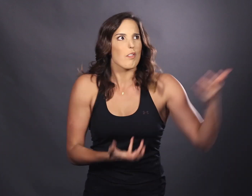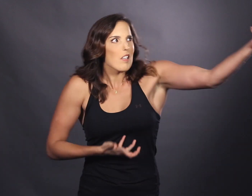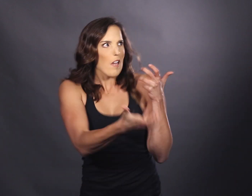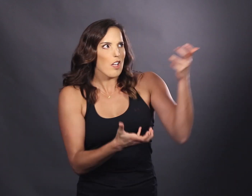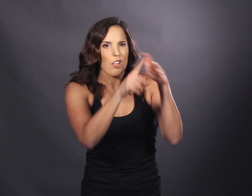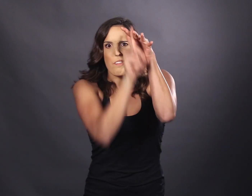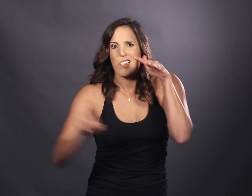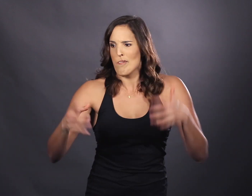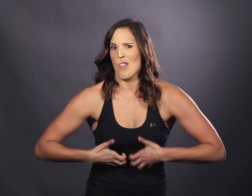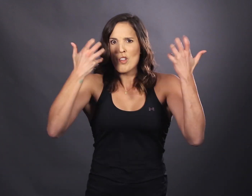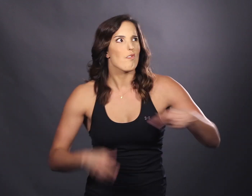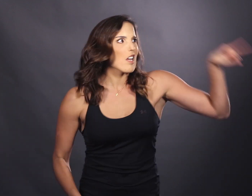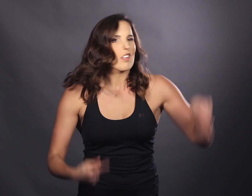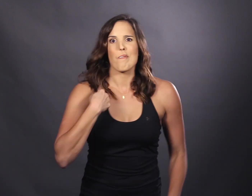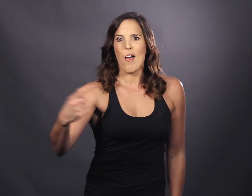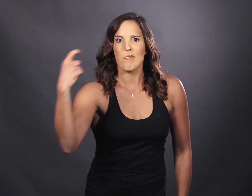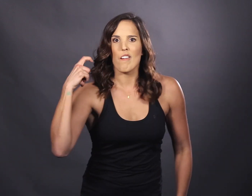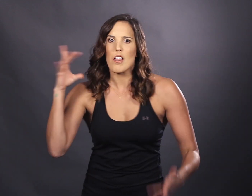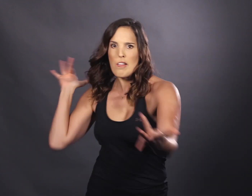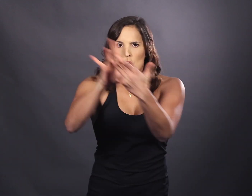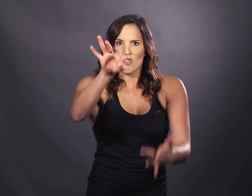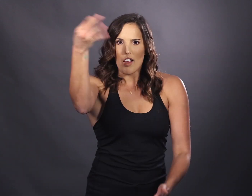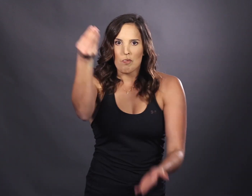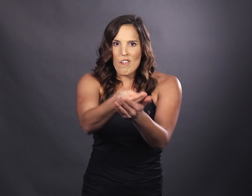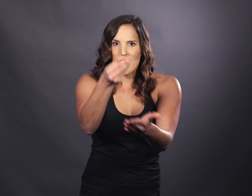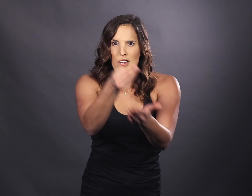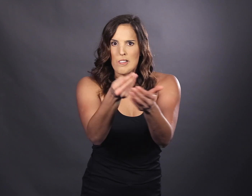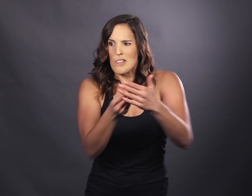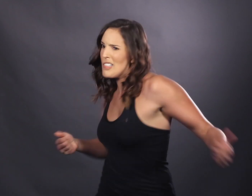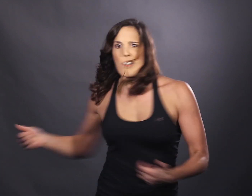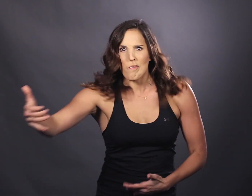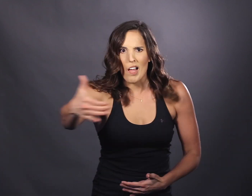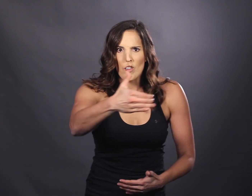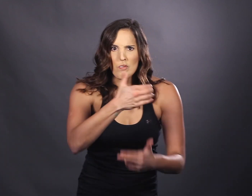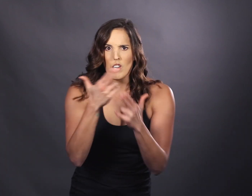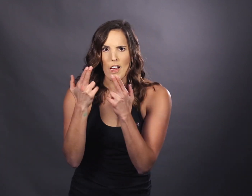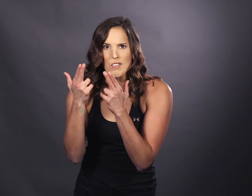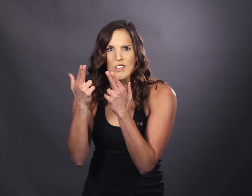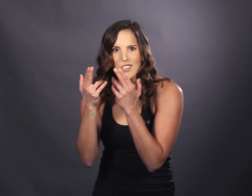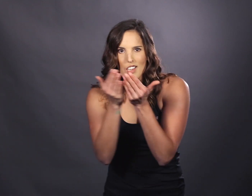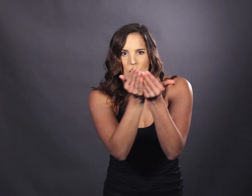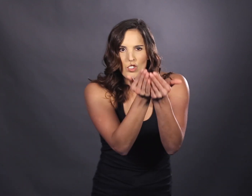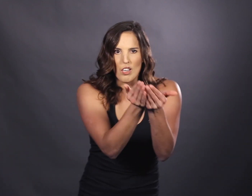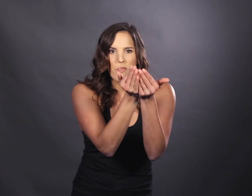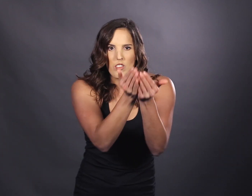Watch me engagin' em! Escapin' em! Enragin' em! I'm Lafayette! I go to France for more funds I come back with more Guns And ships